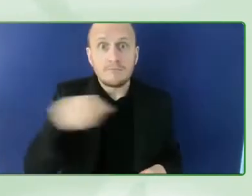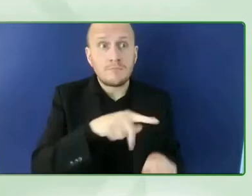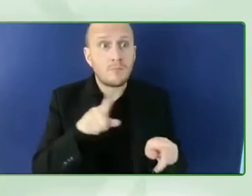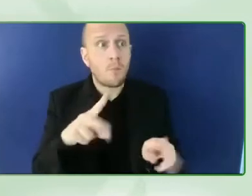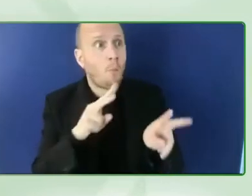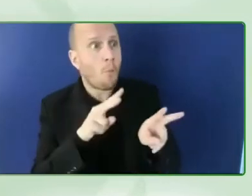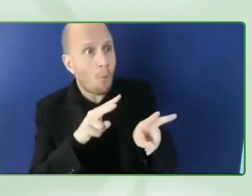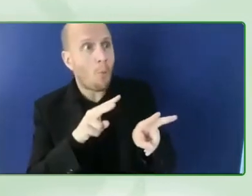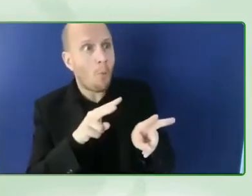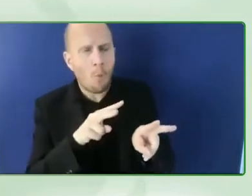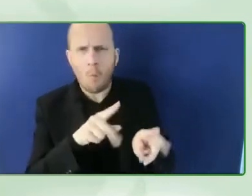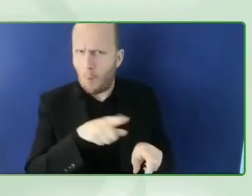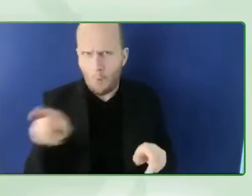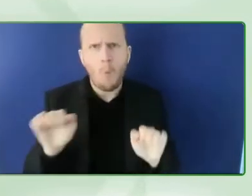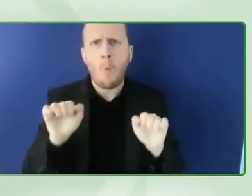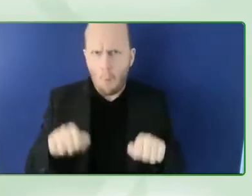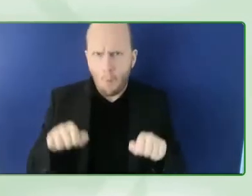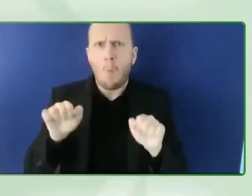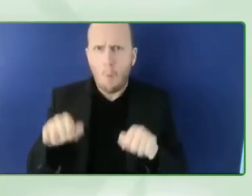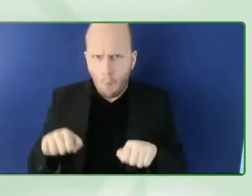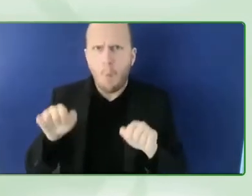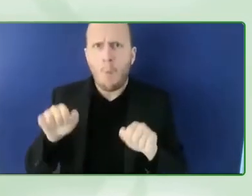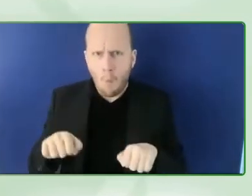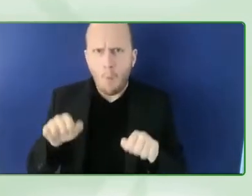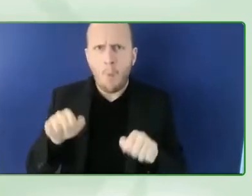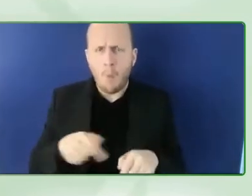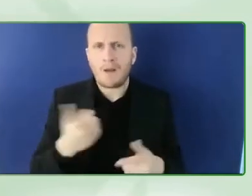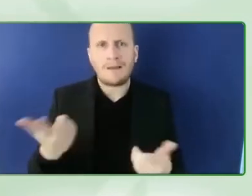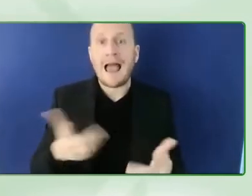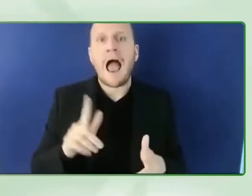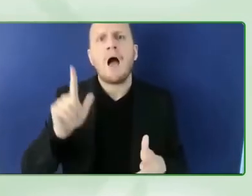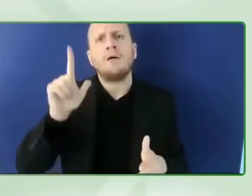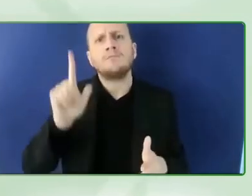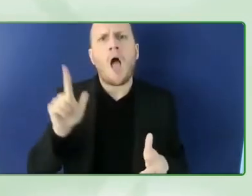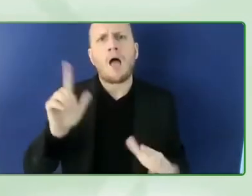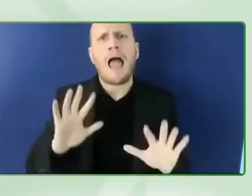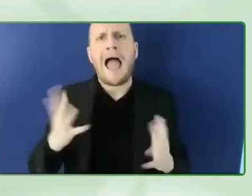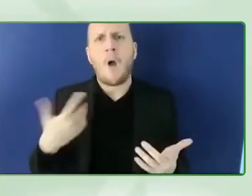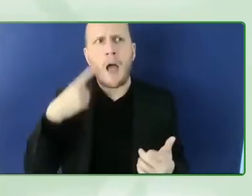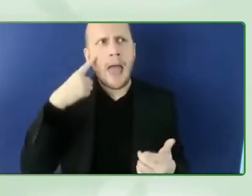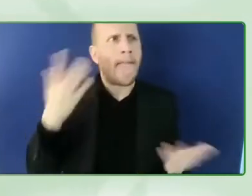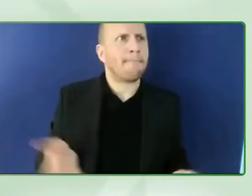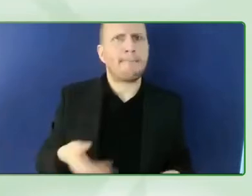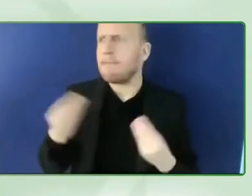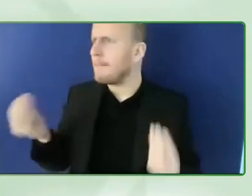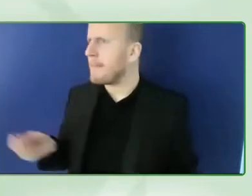to start somewhere as you cannot do everything at the same time for everyone and every uh every uh